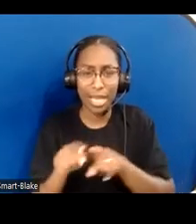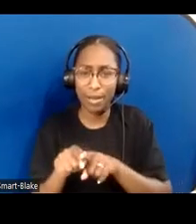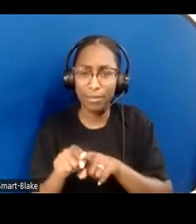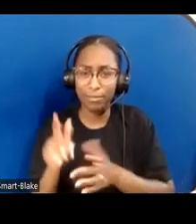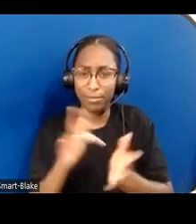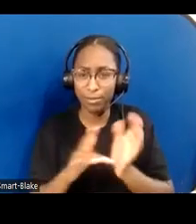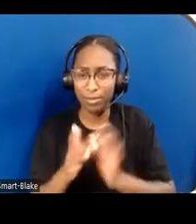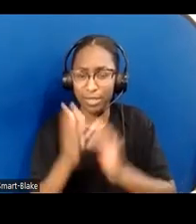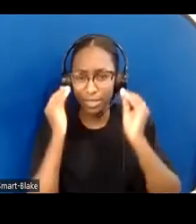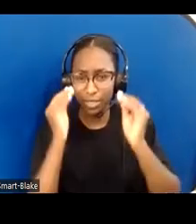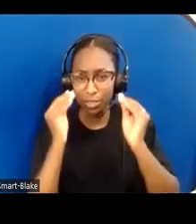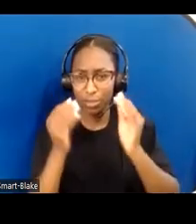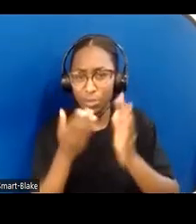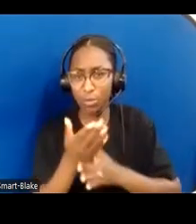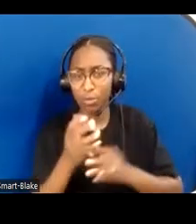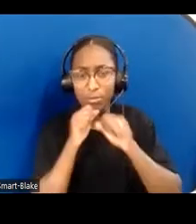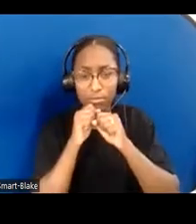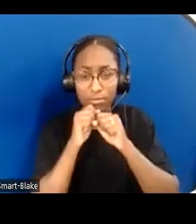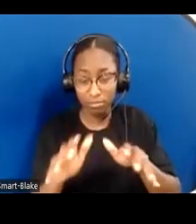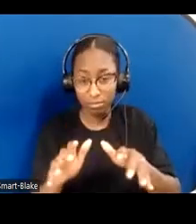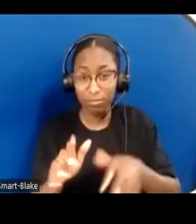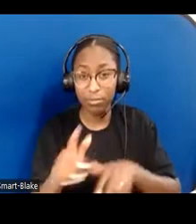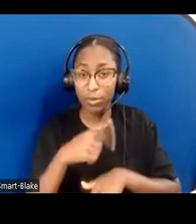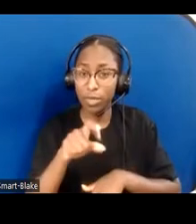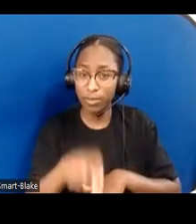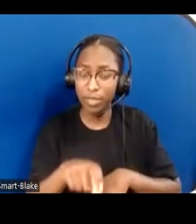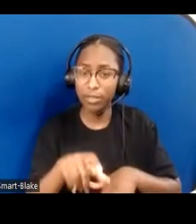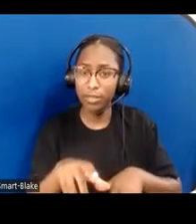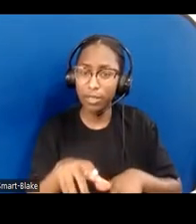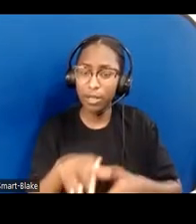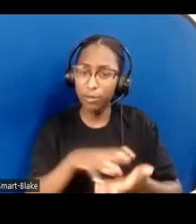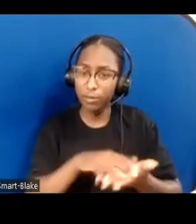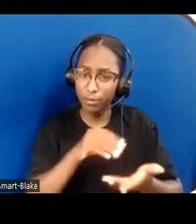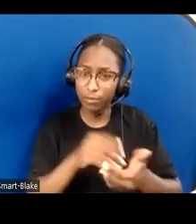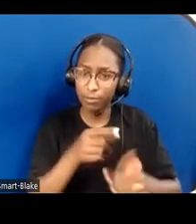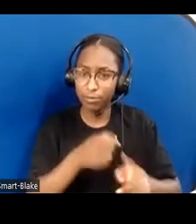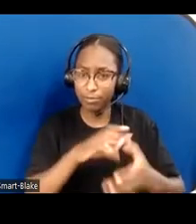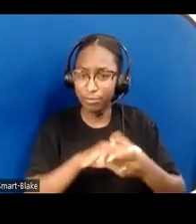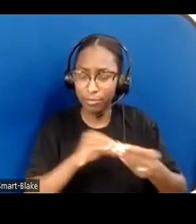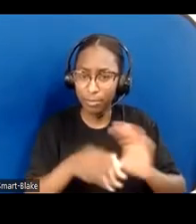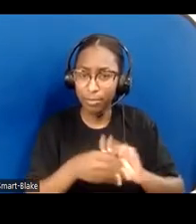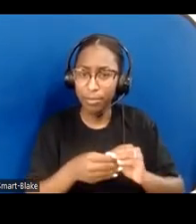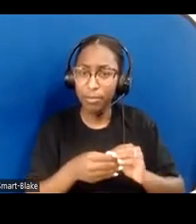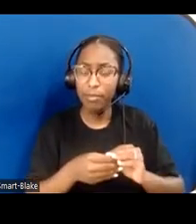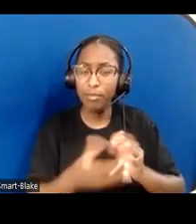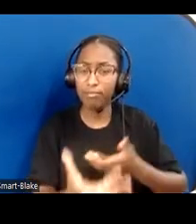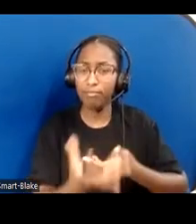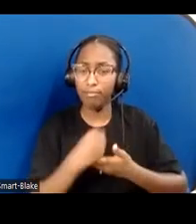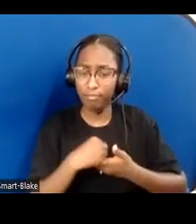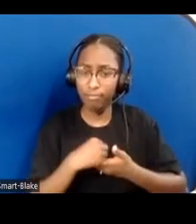When we embrace a beatitudinal spirit, we enter with quiet humility, fighting against those power structures